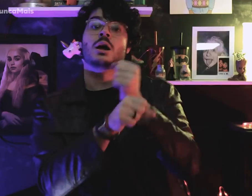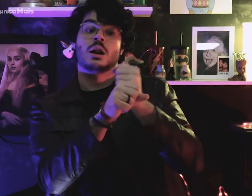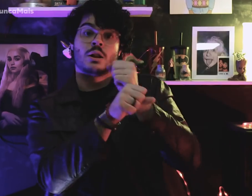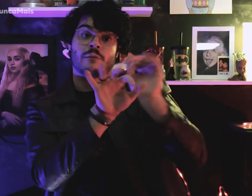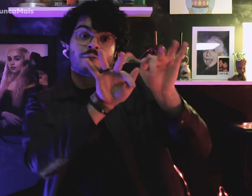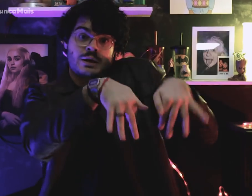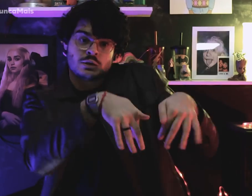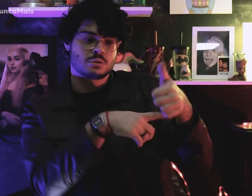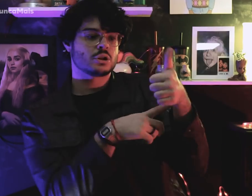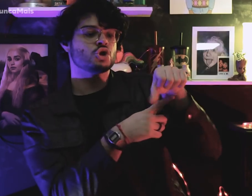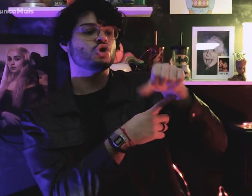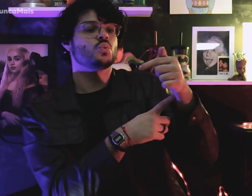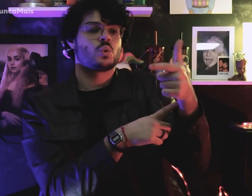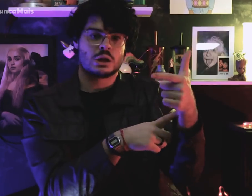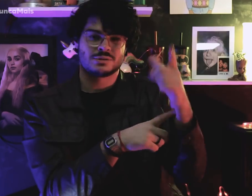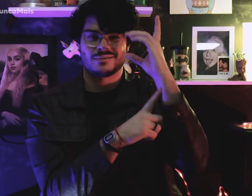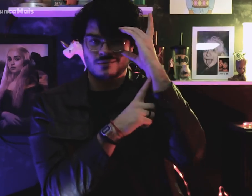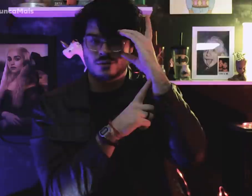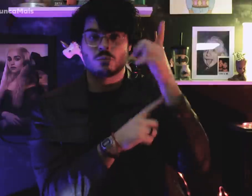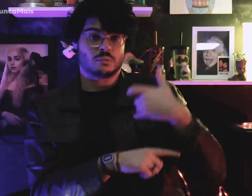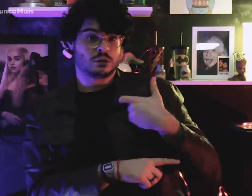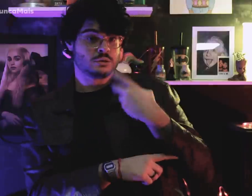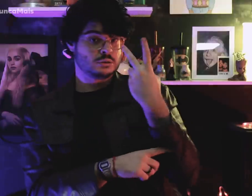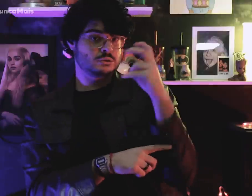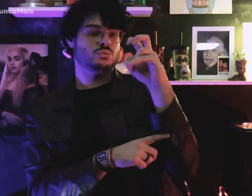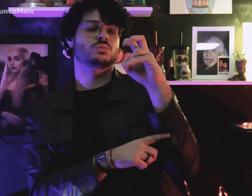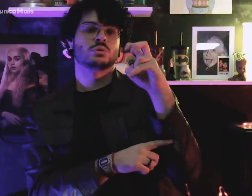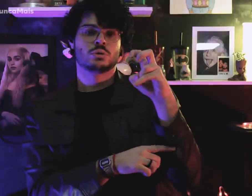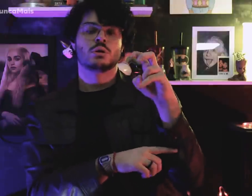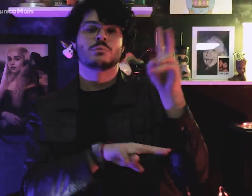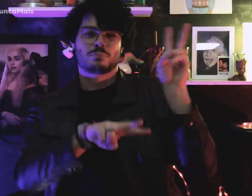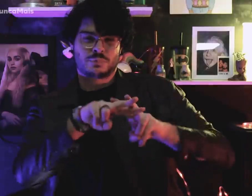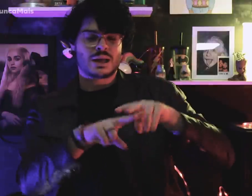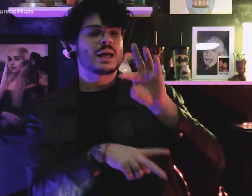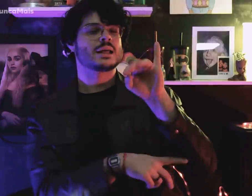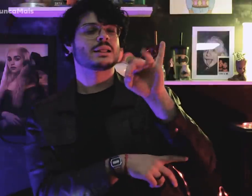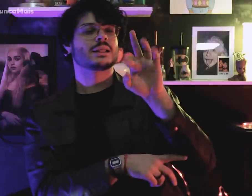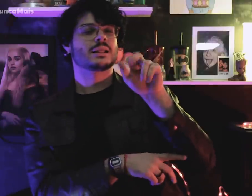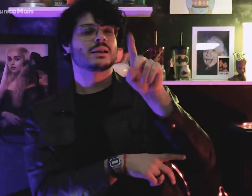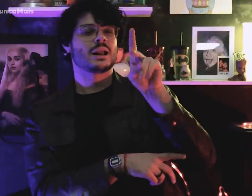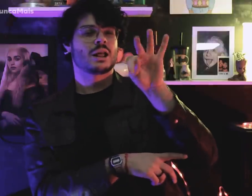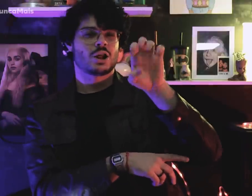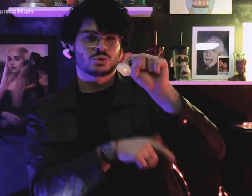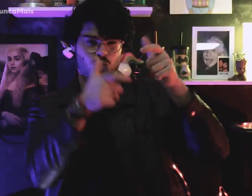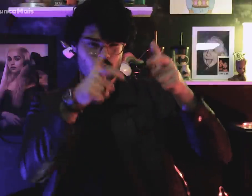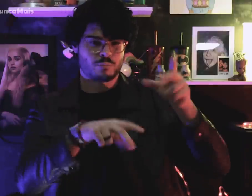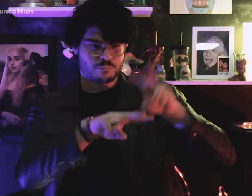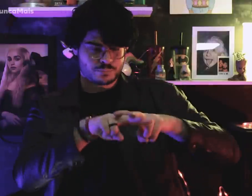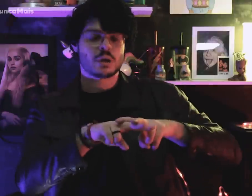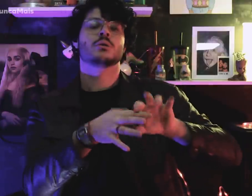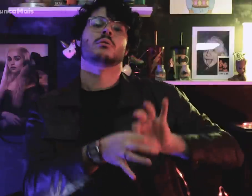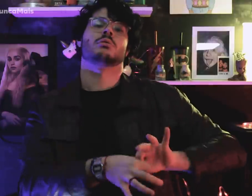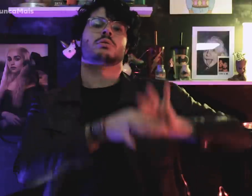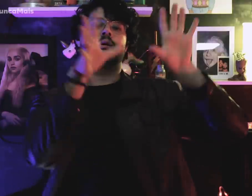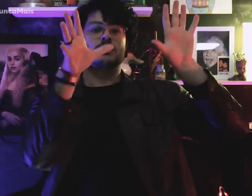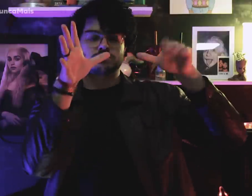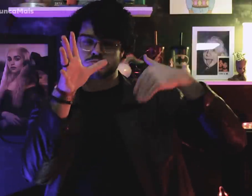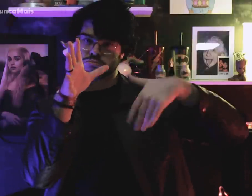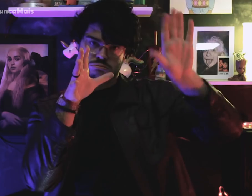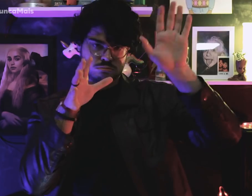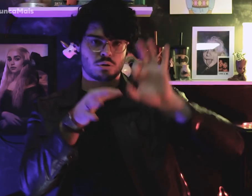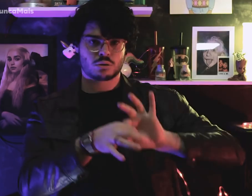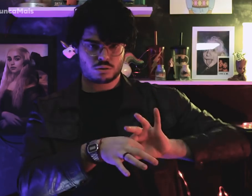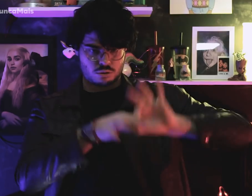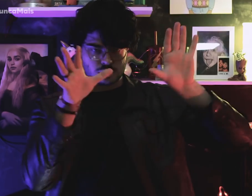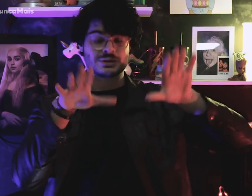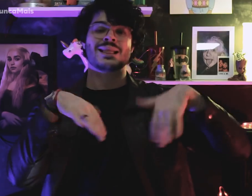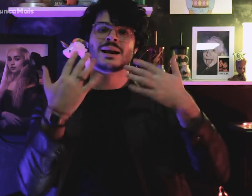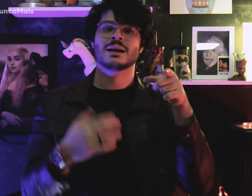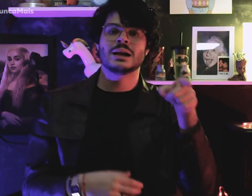No fim de 1972, Dilma, com 25 anos de idade, saiu do Presídio Tiradentes,